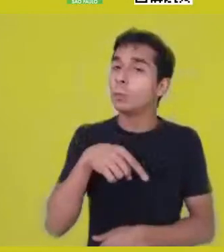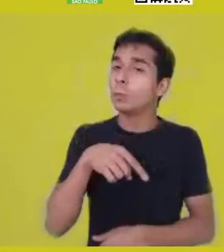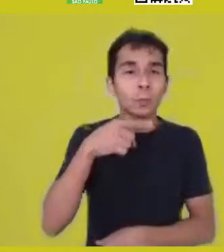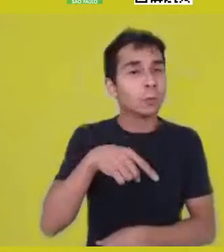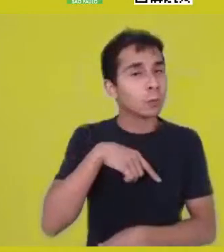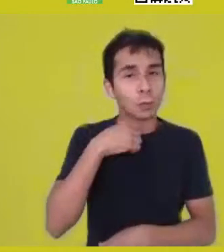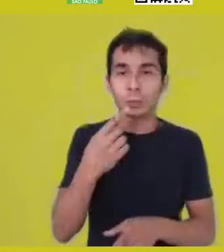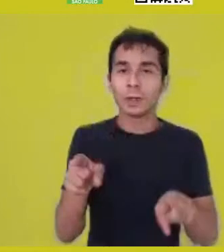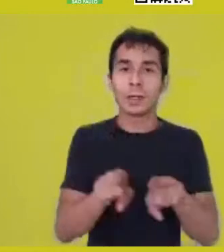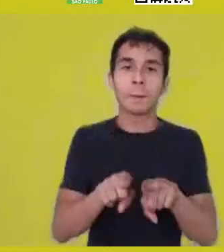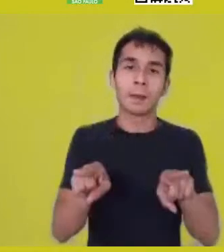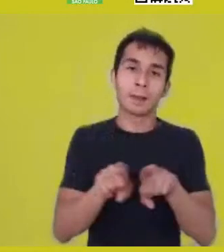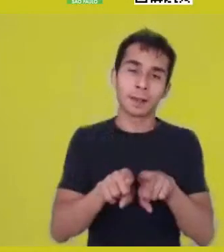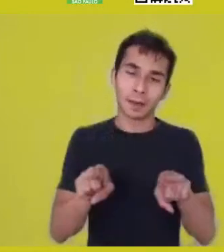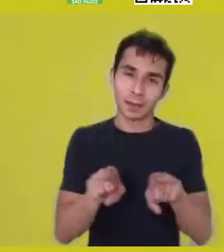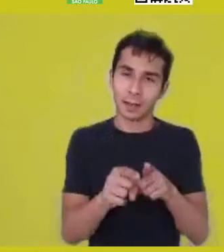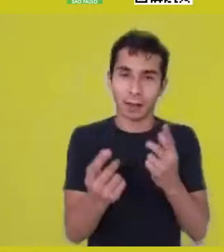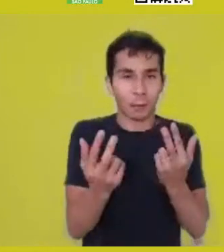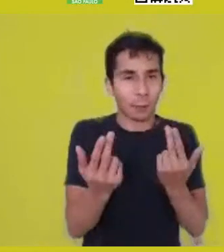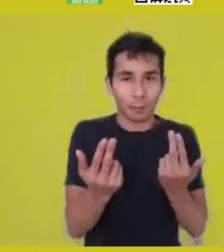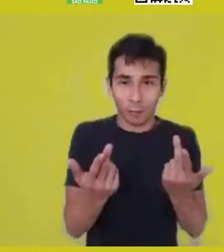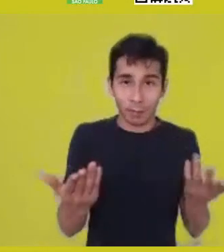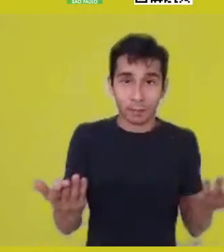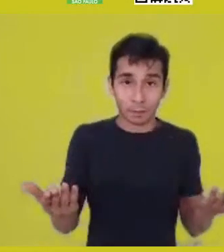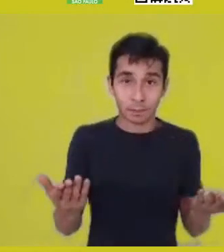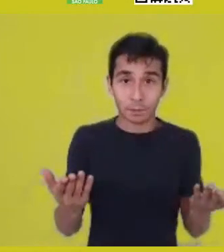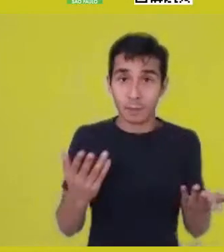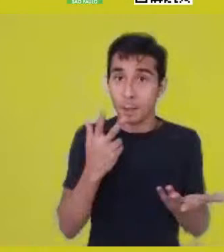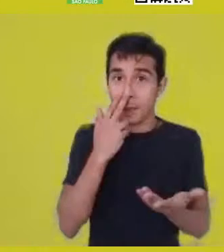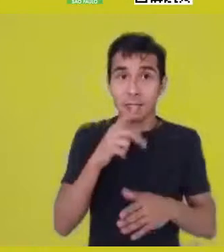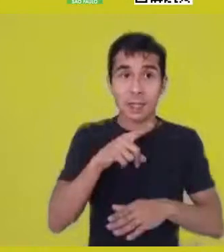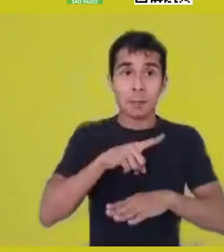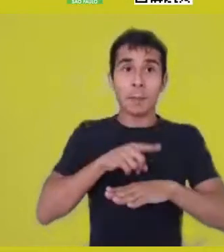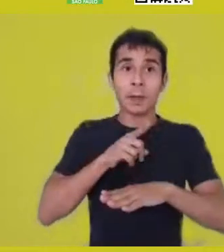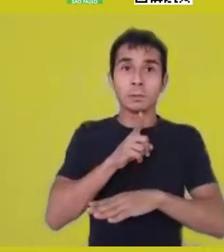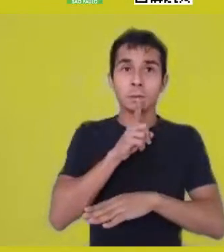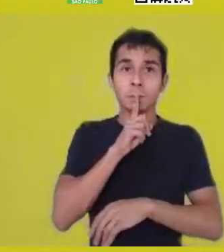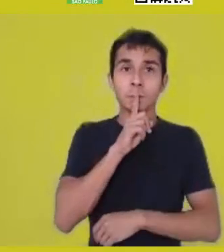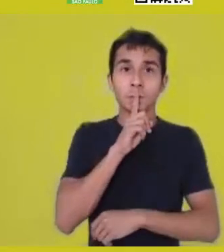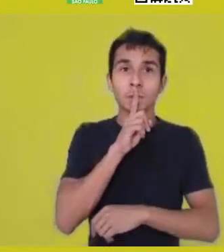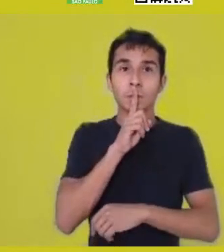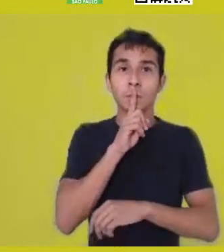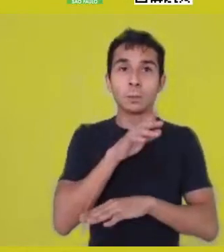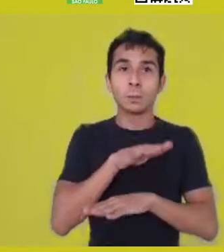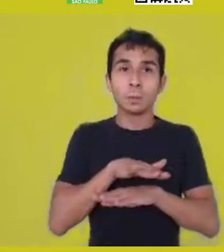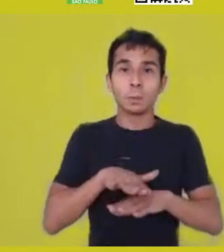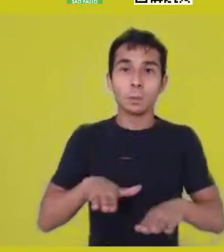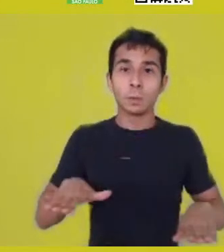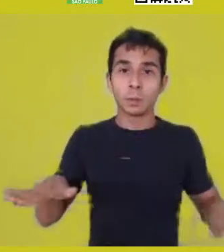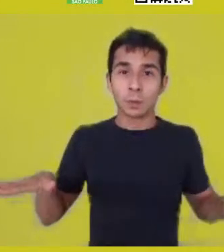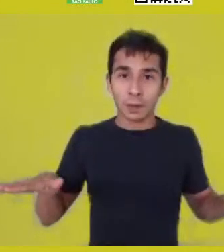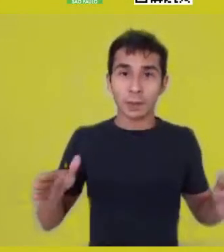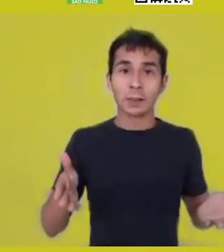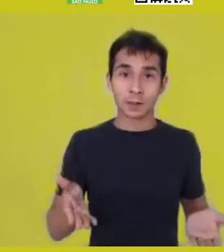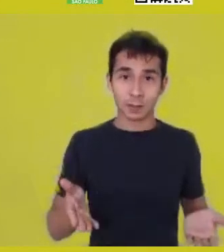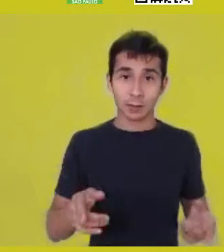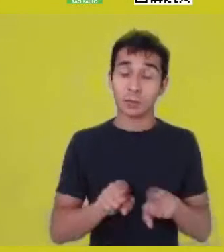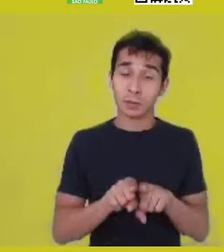That silence in the center of my perspective. Not everything is Apollonian;